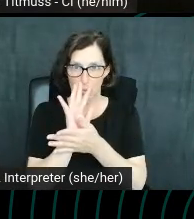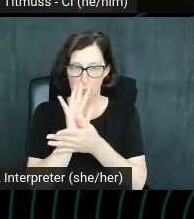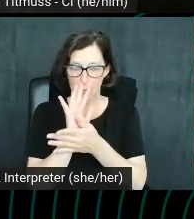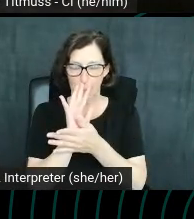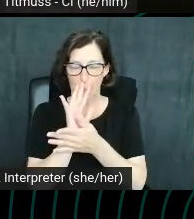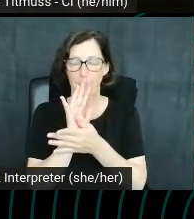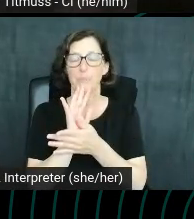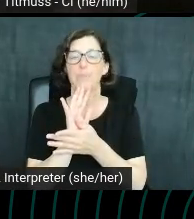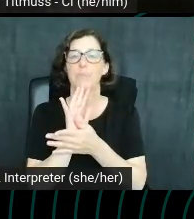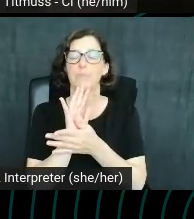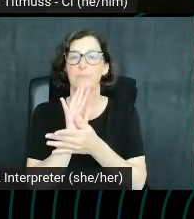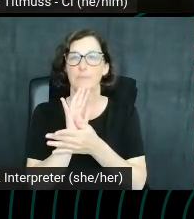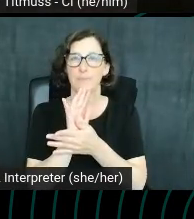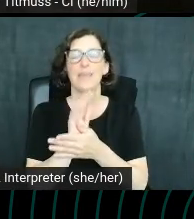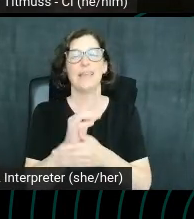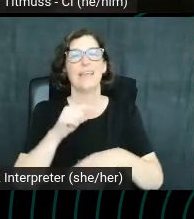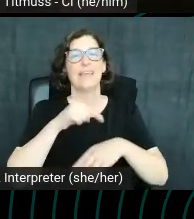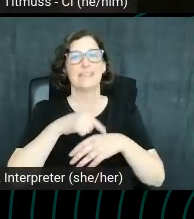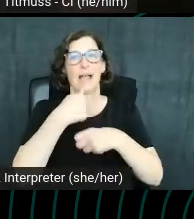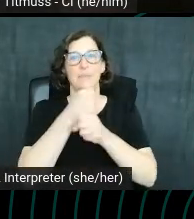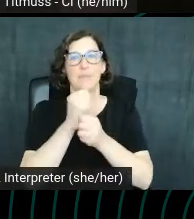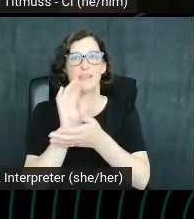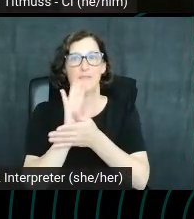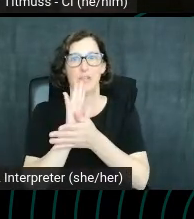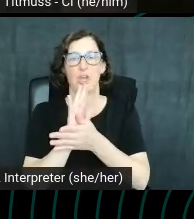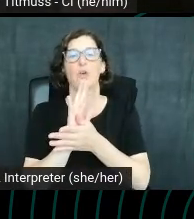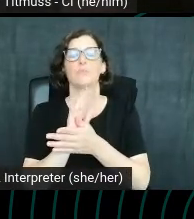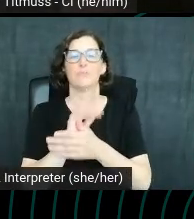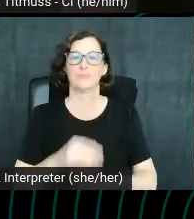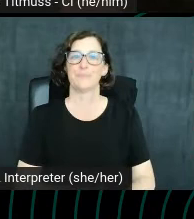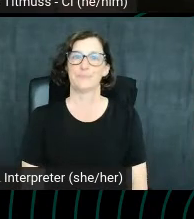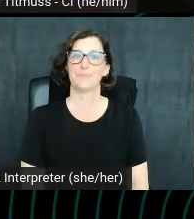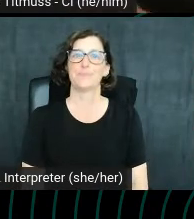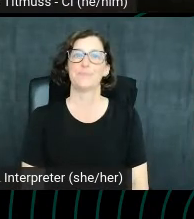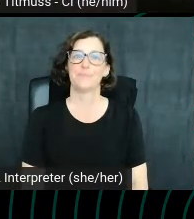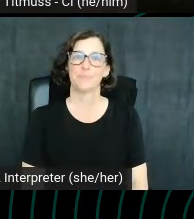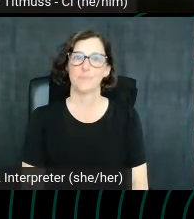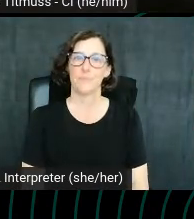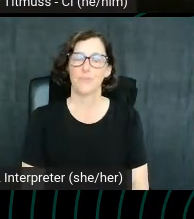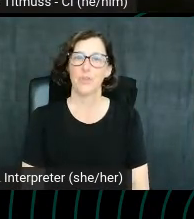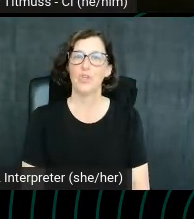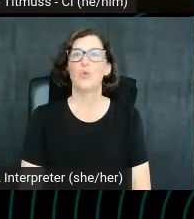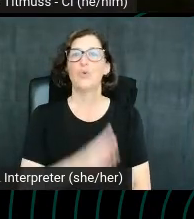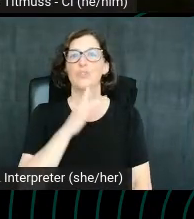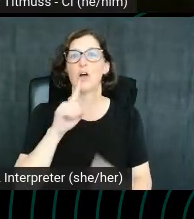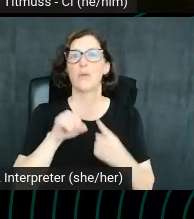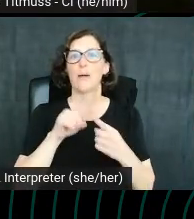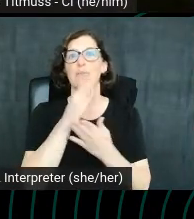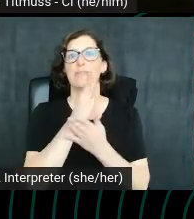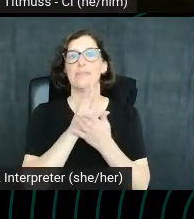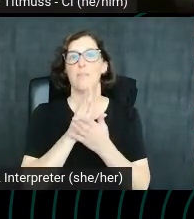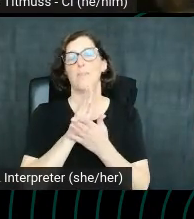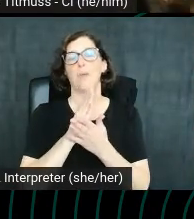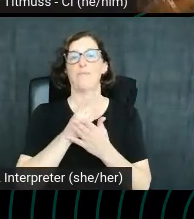it's time to create a video and then start optimizing. So we actually talk about some of the optimizations that you can make